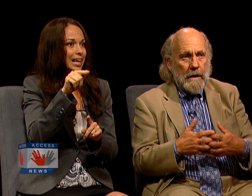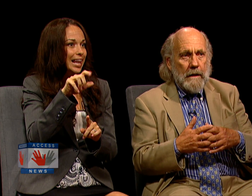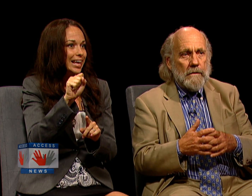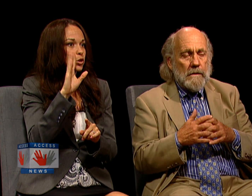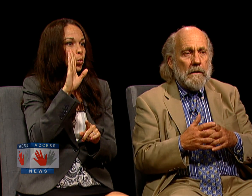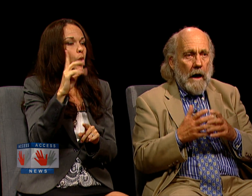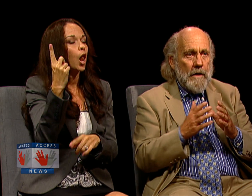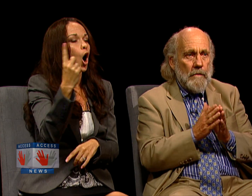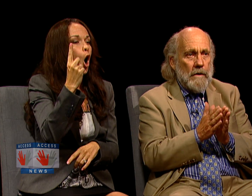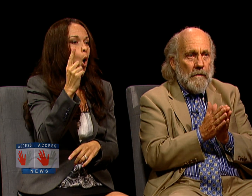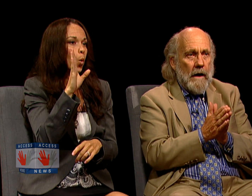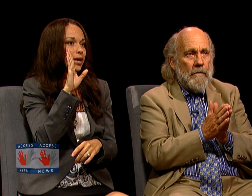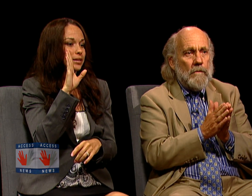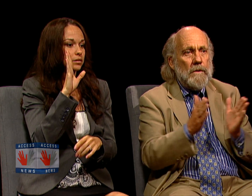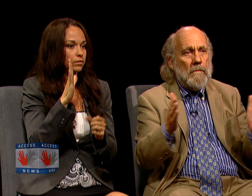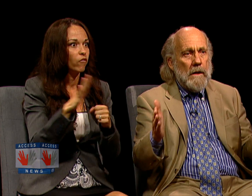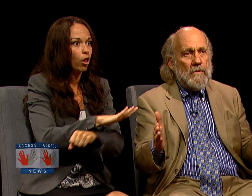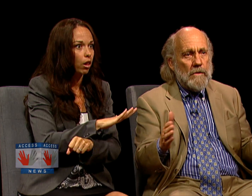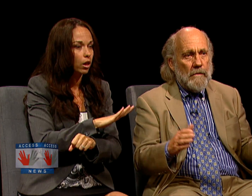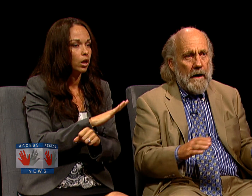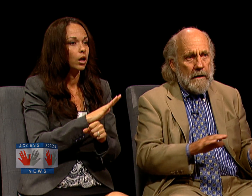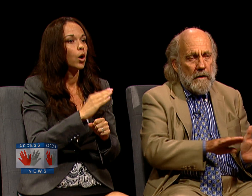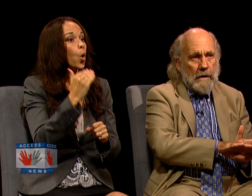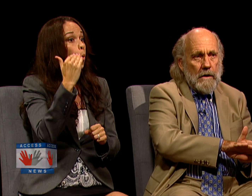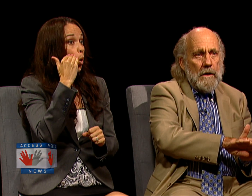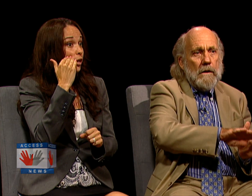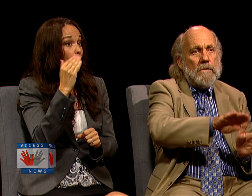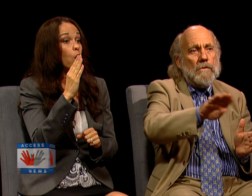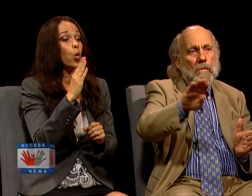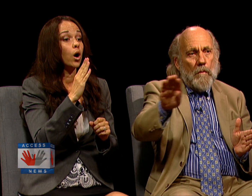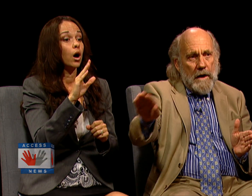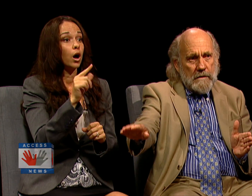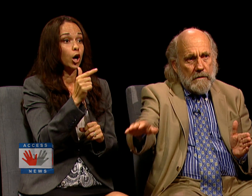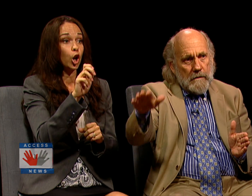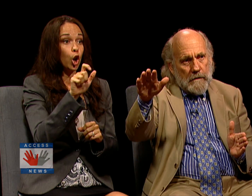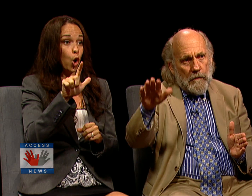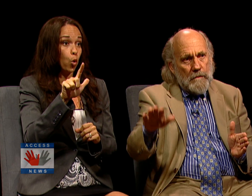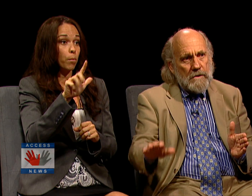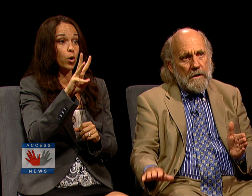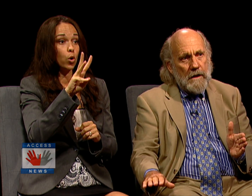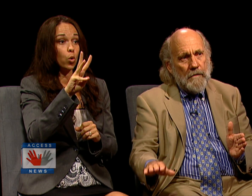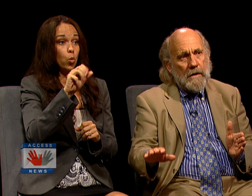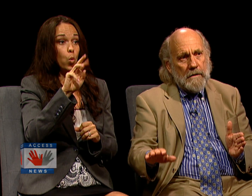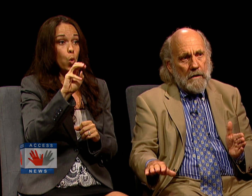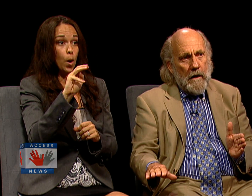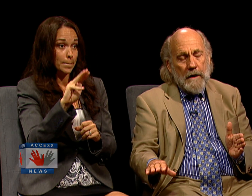IS THAT I-35 WILL BE A MAJOR DIVIDING LINE. TO THE WEST, THERE WILL BE A SIGNIFICANT DECLINE